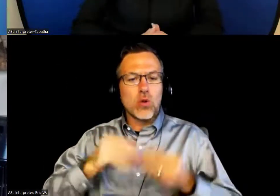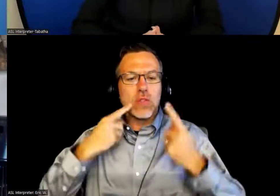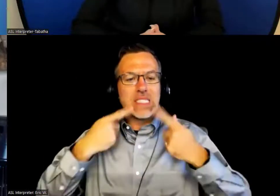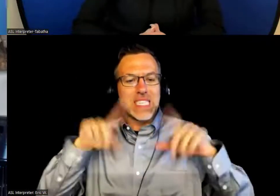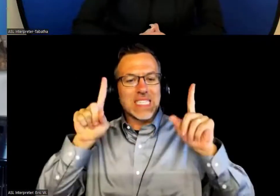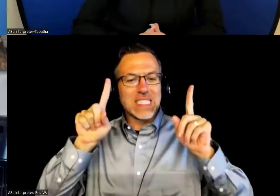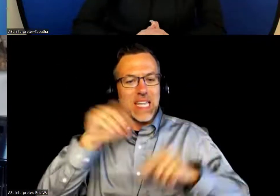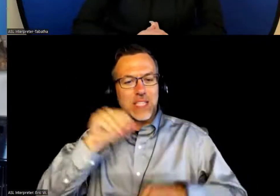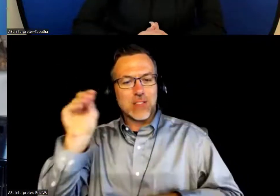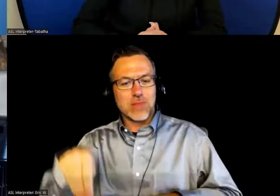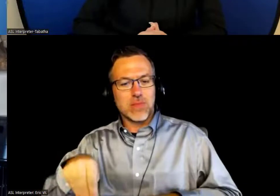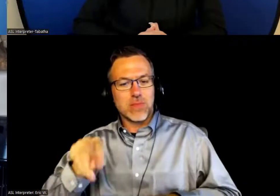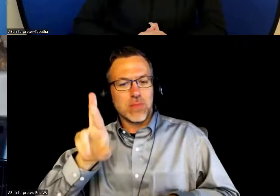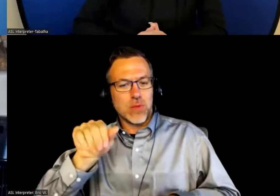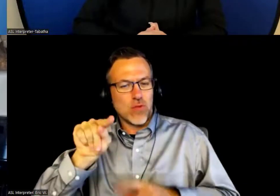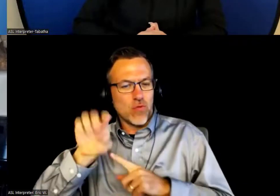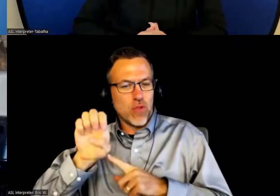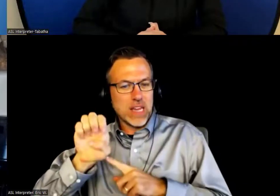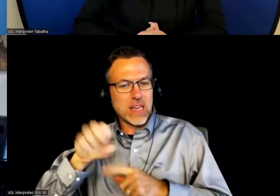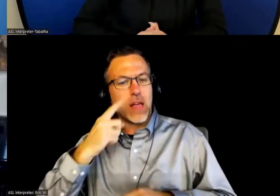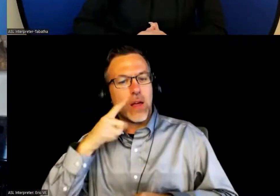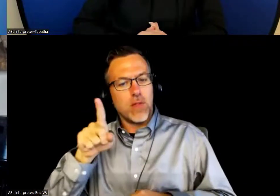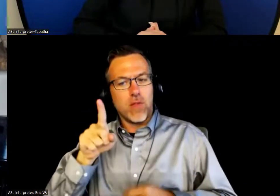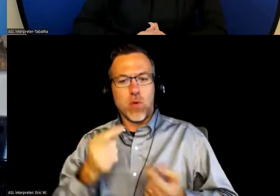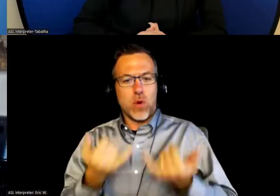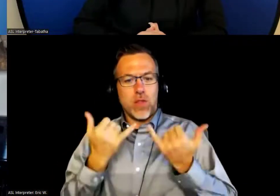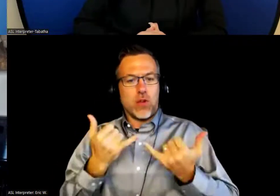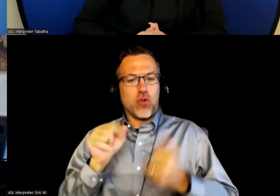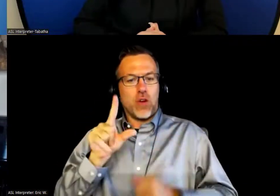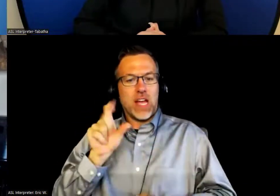for the current LRP application cycle?